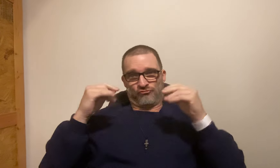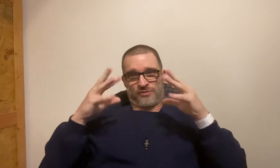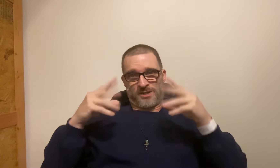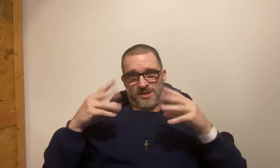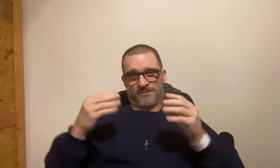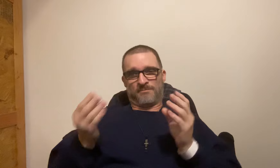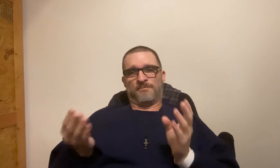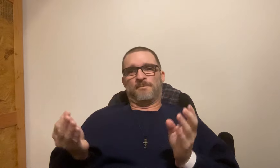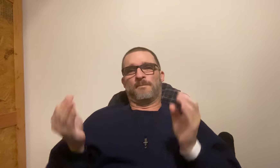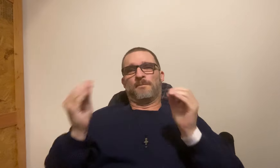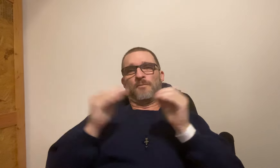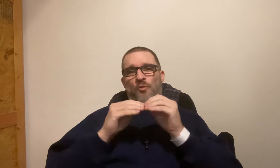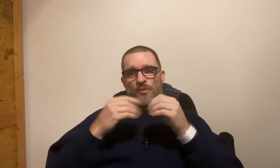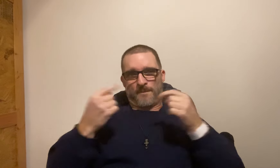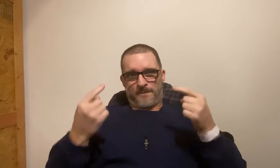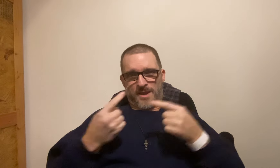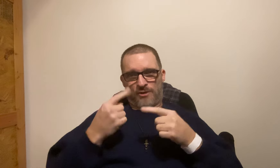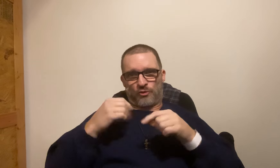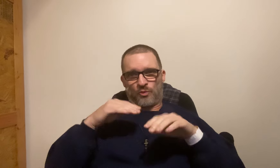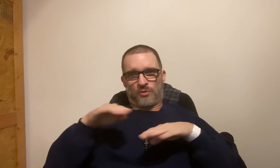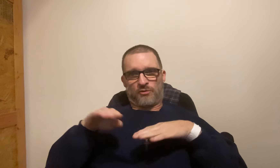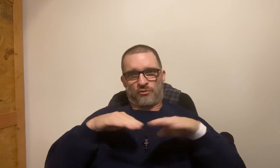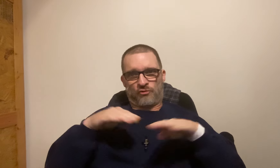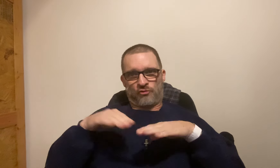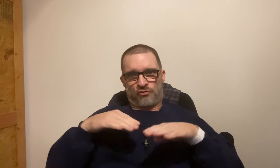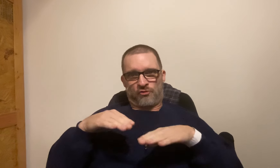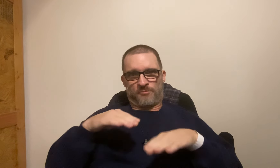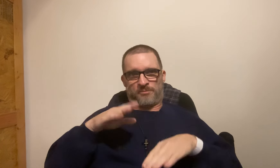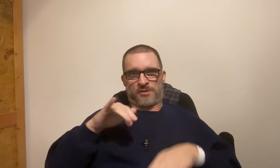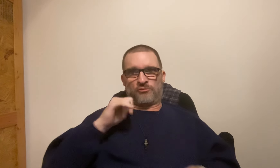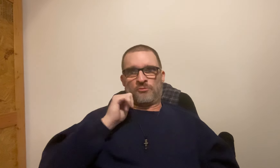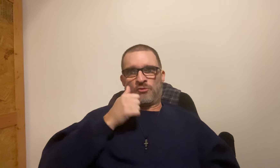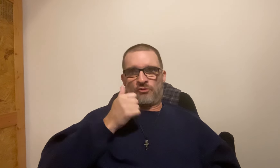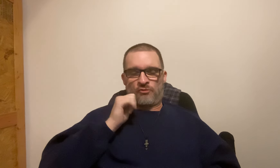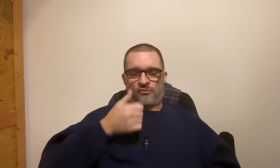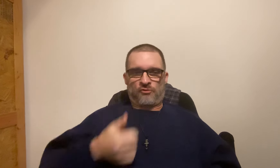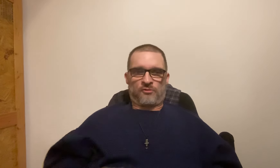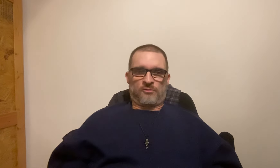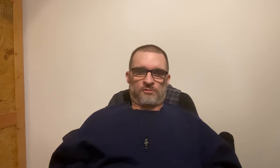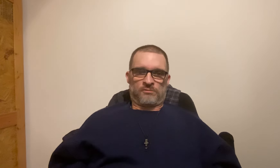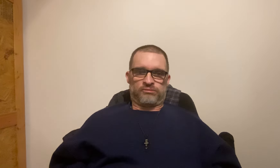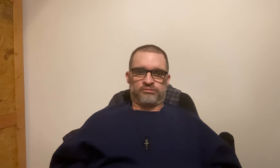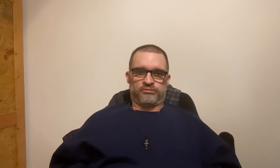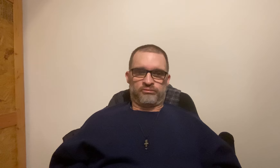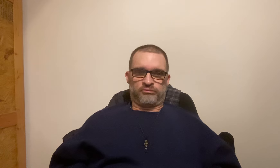I told her that once I was done with the radiation treatments, there will be more pain with walking by tomorrow.